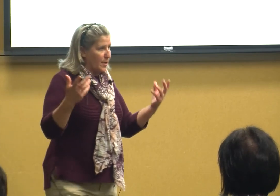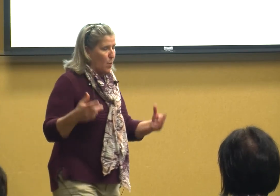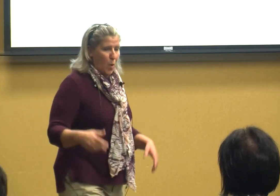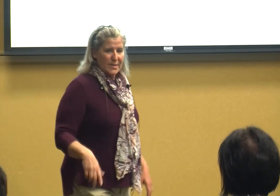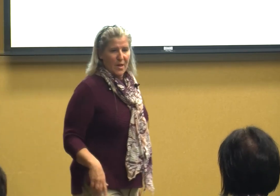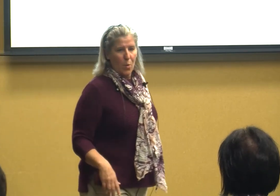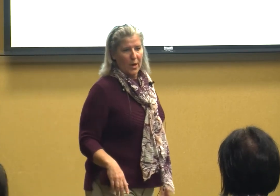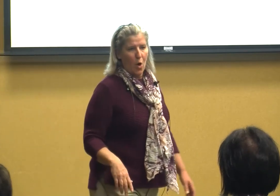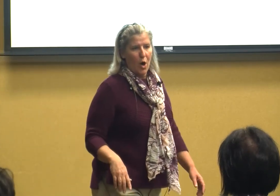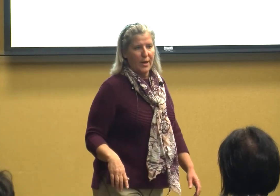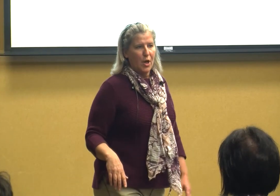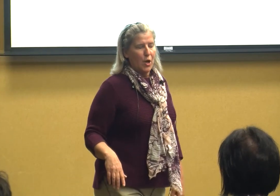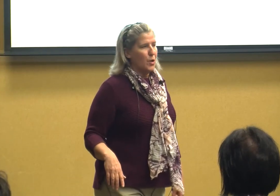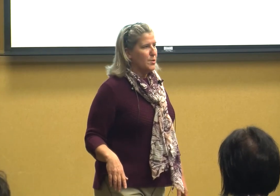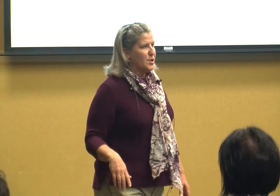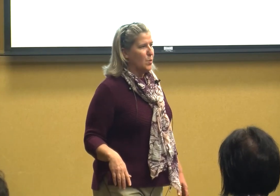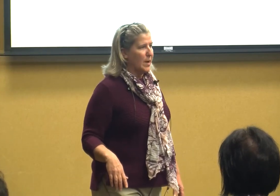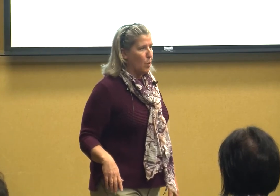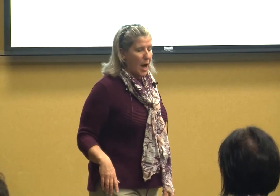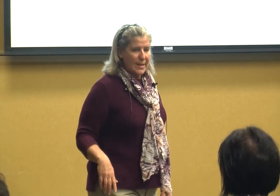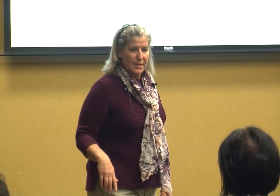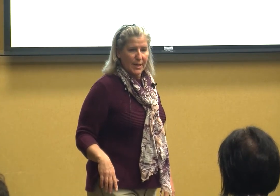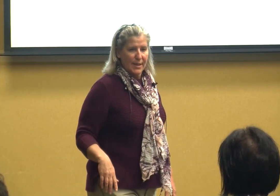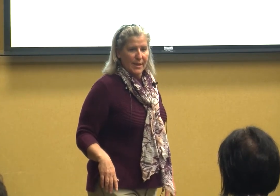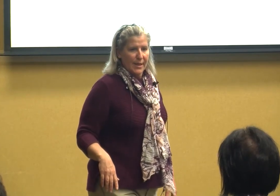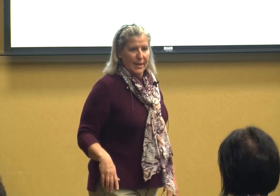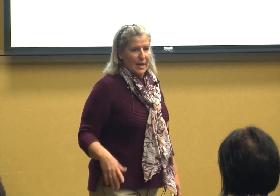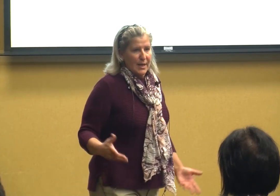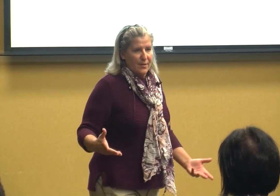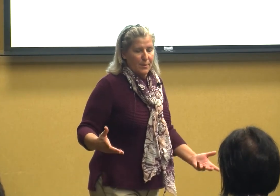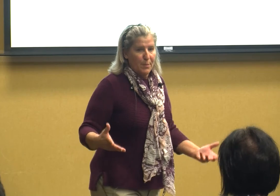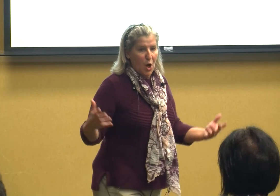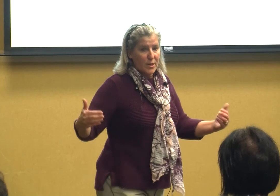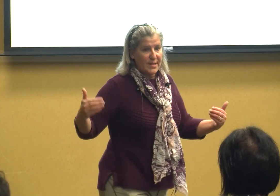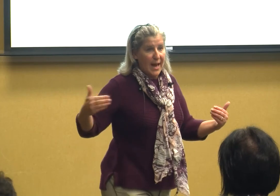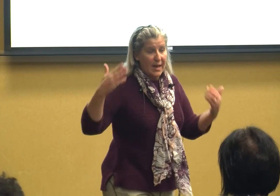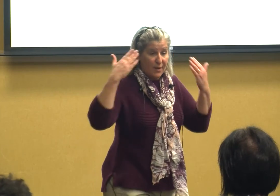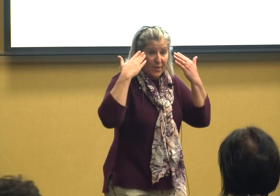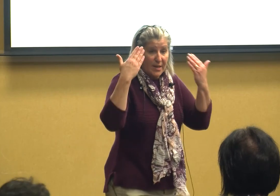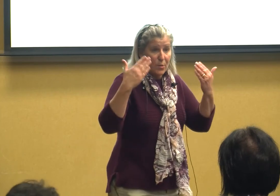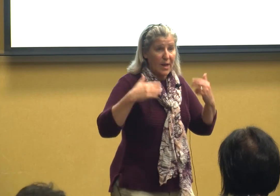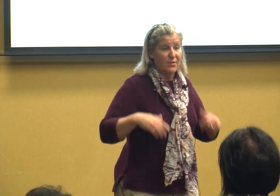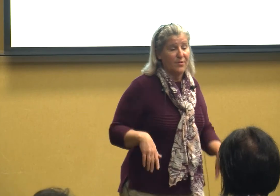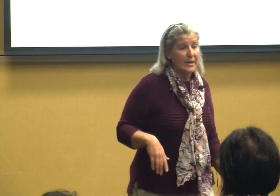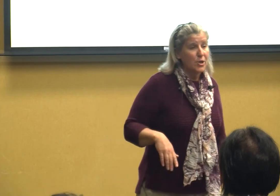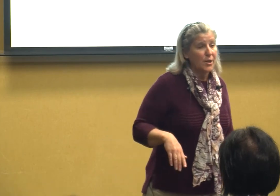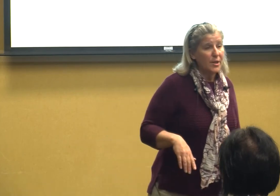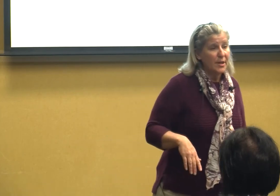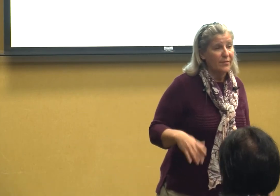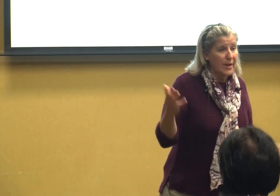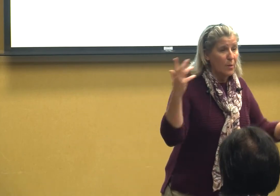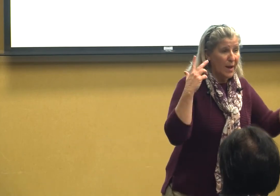know what's going on who's doing what because they if they don't have the vision if they don't have